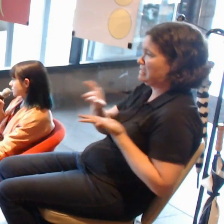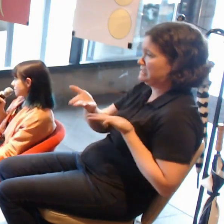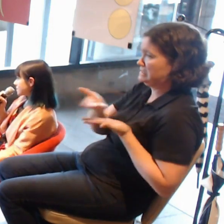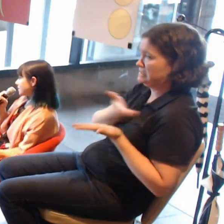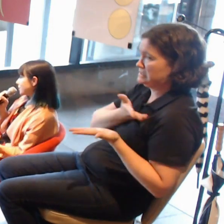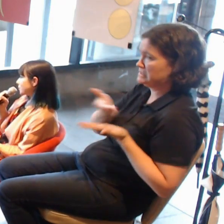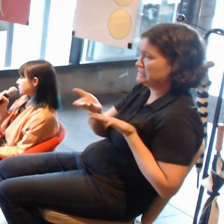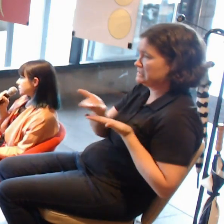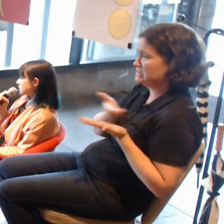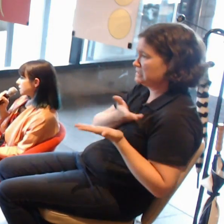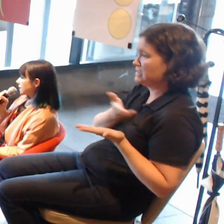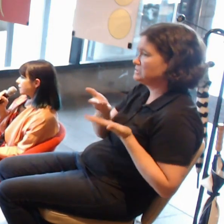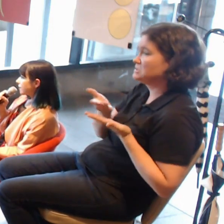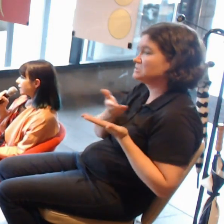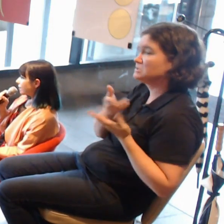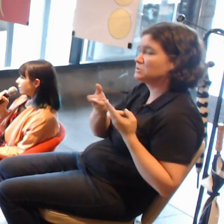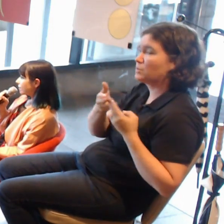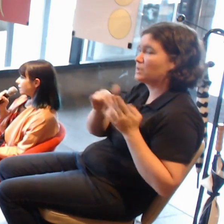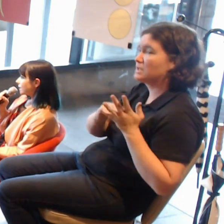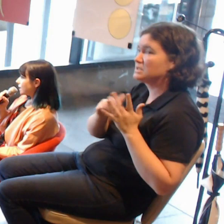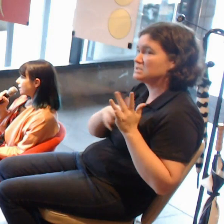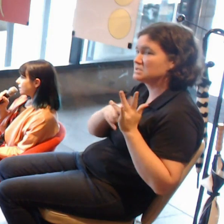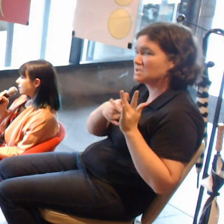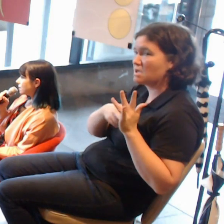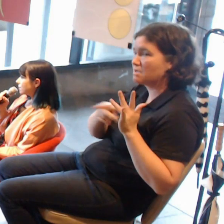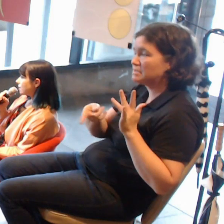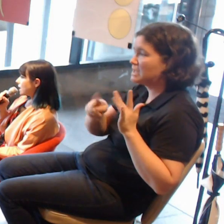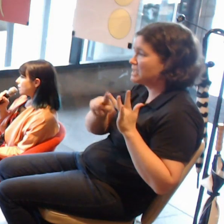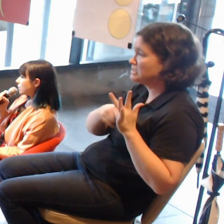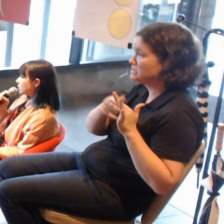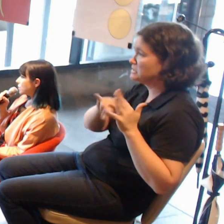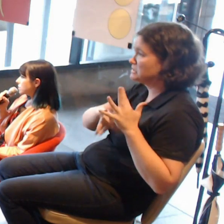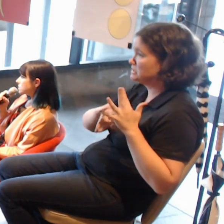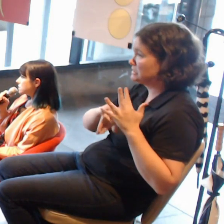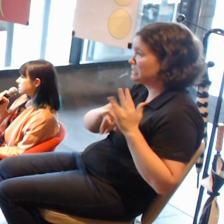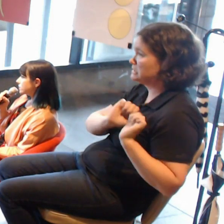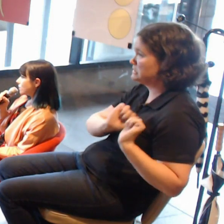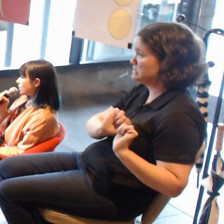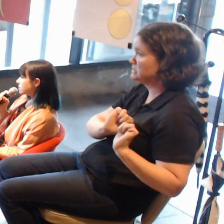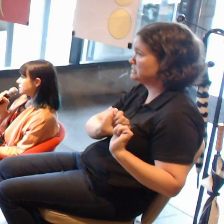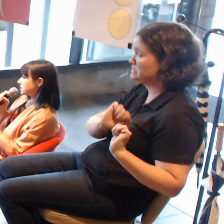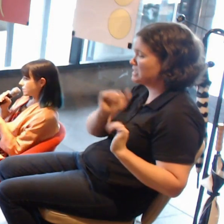their artwork was not interactive at all.